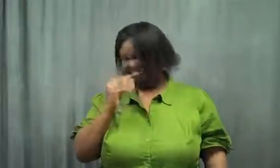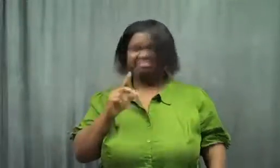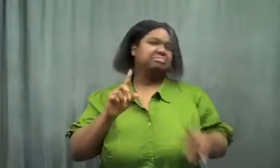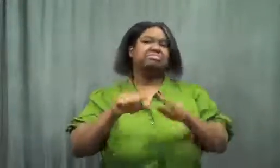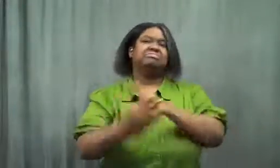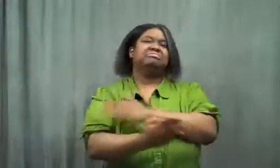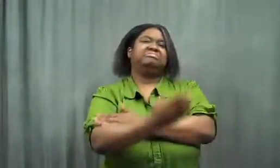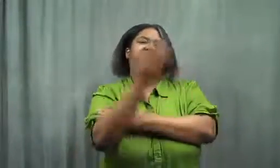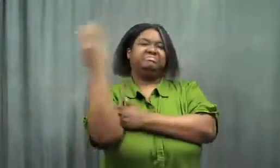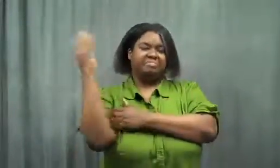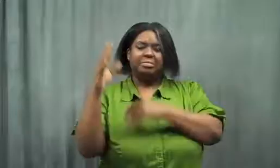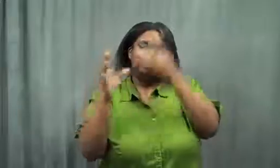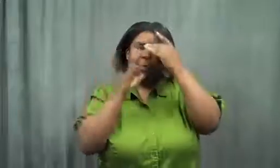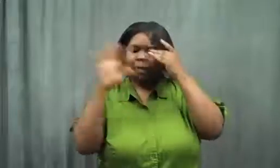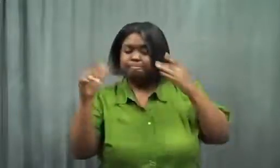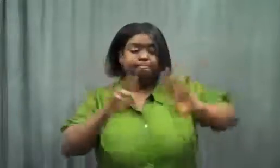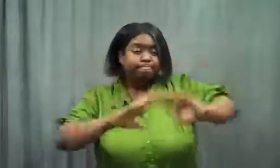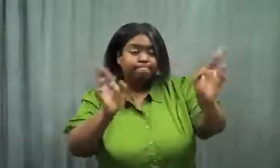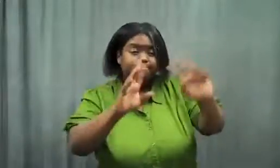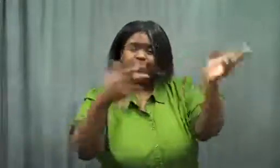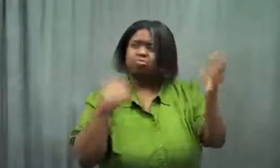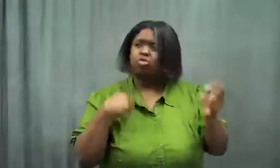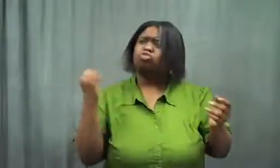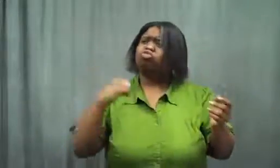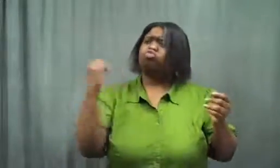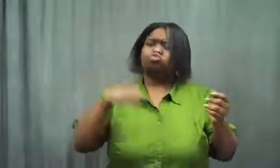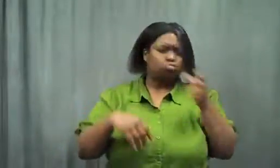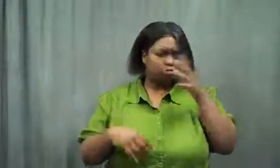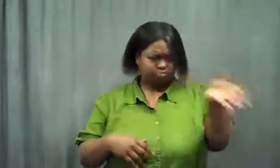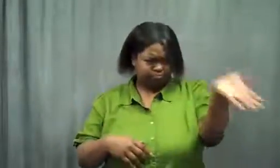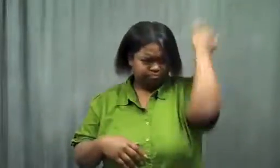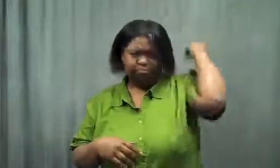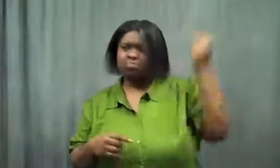In the morning, mom woke me up, I got up.